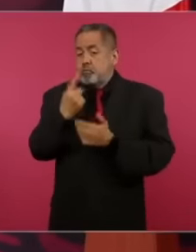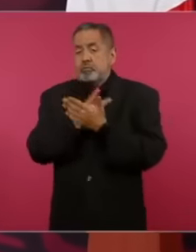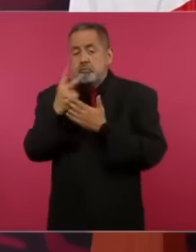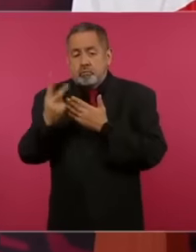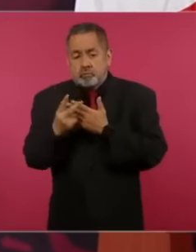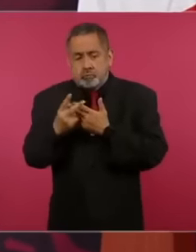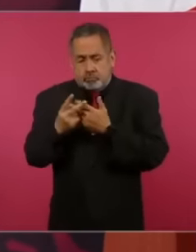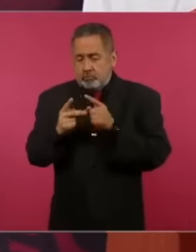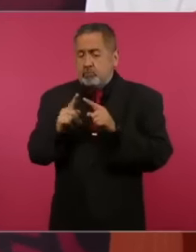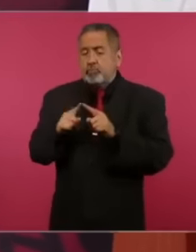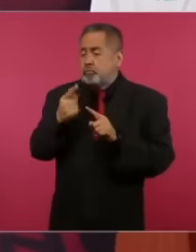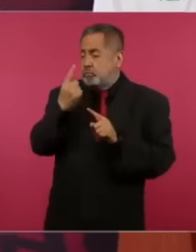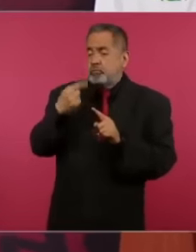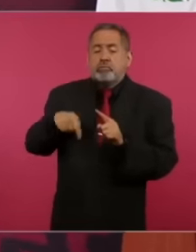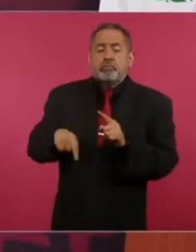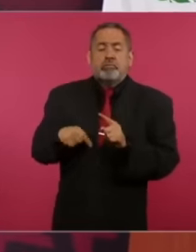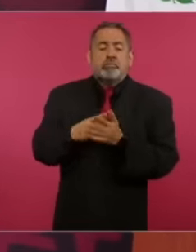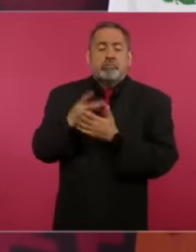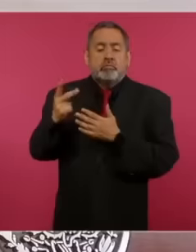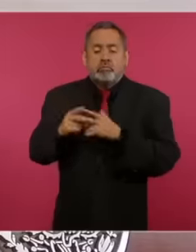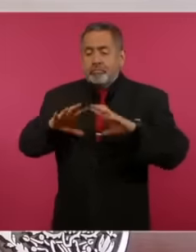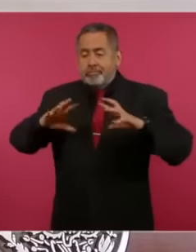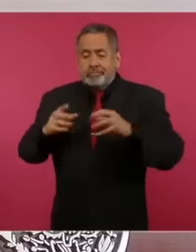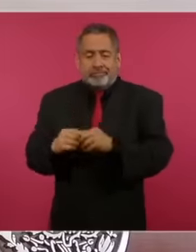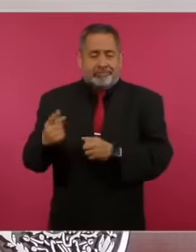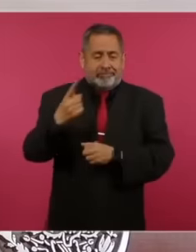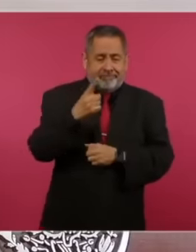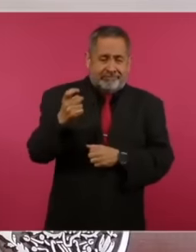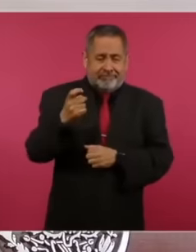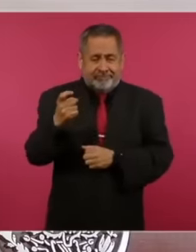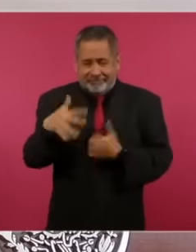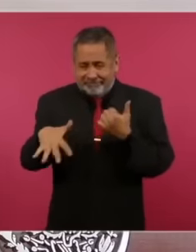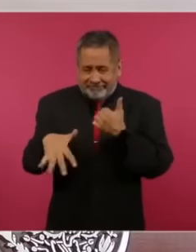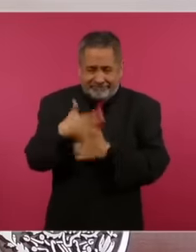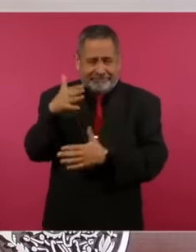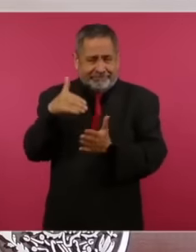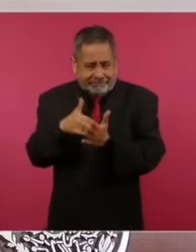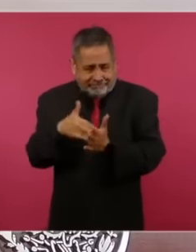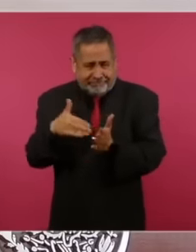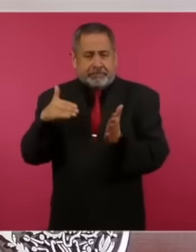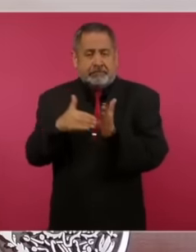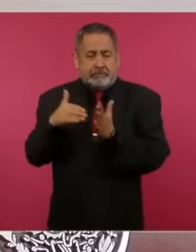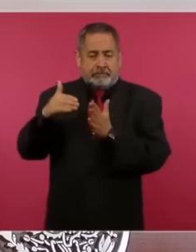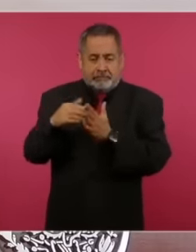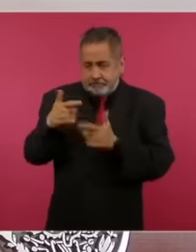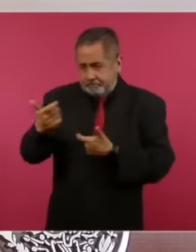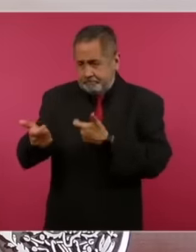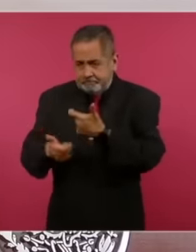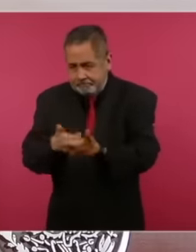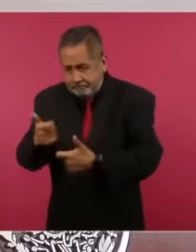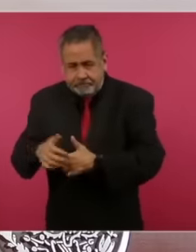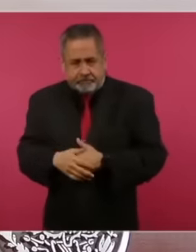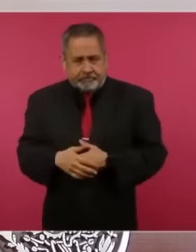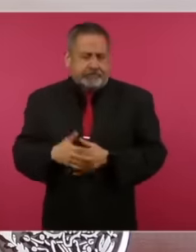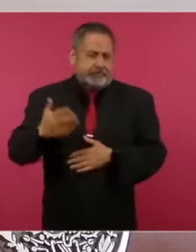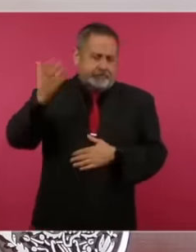as this program 115,000 million pesos, do you know what they did with the young people?